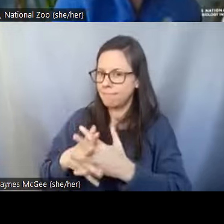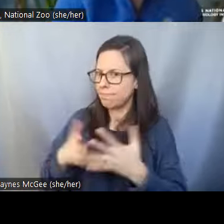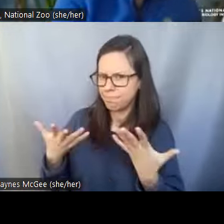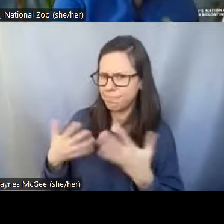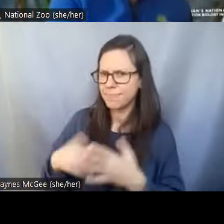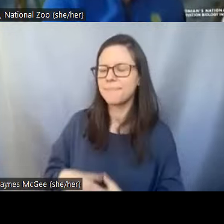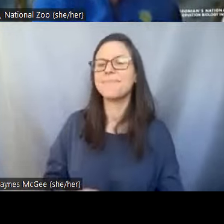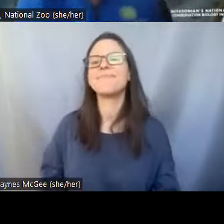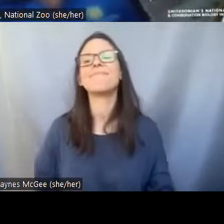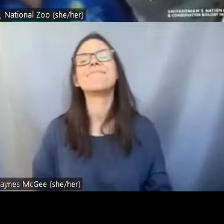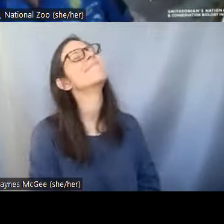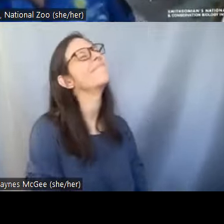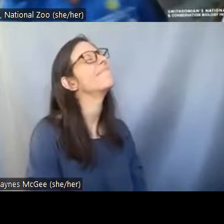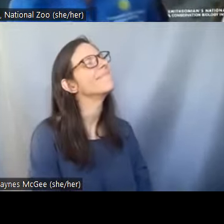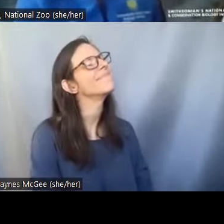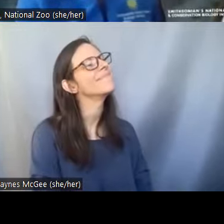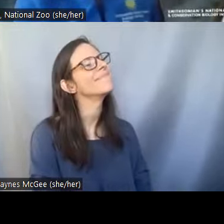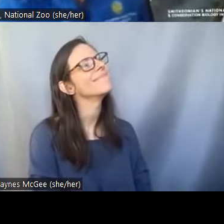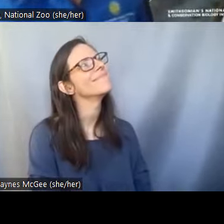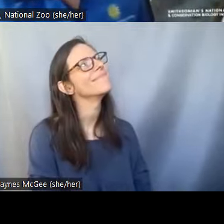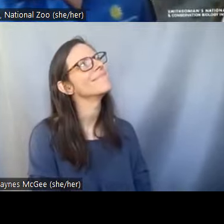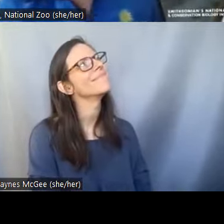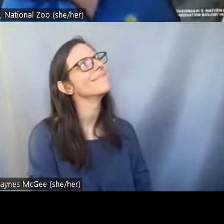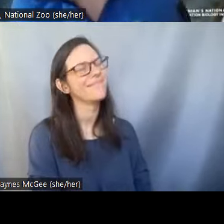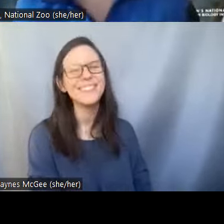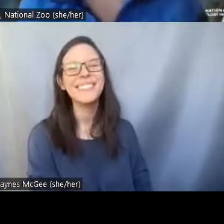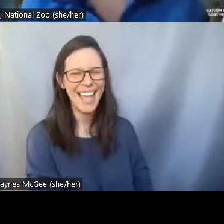Pei-Chih: Well do I have I think you asked me that question before and like I say I